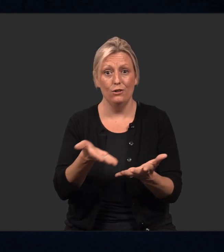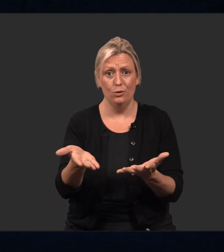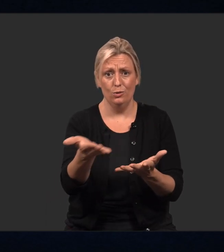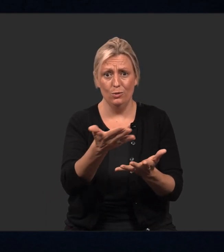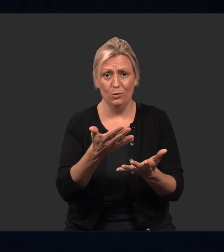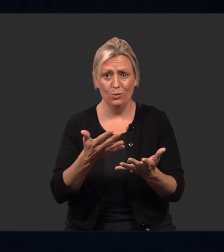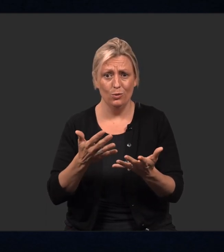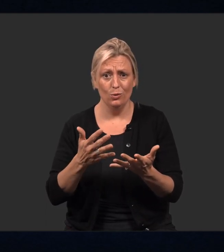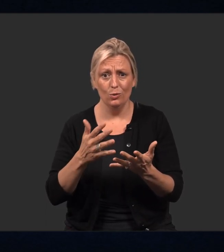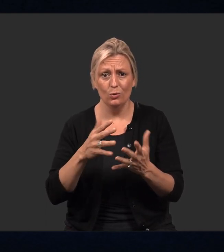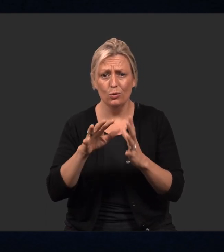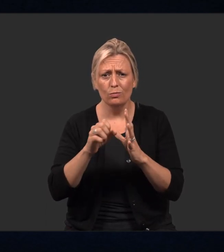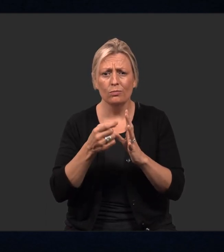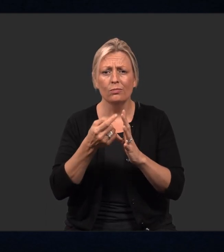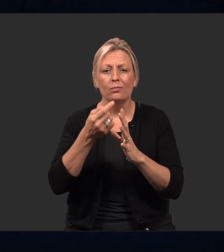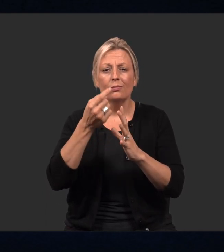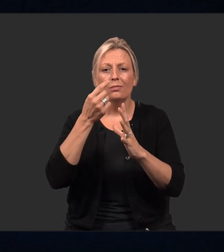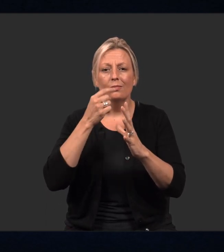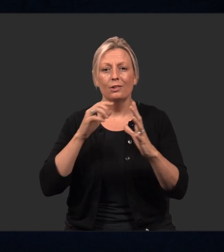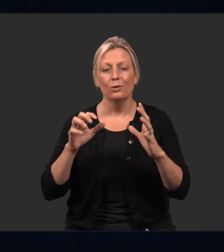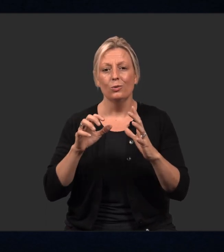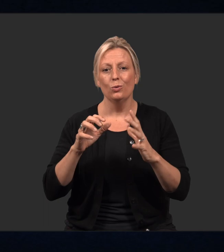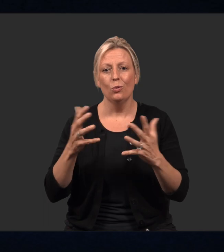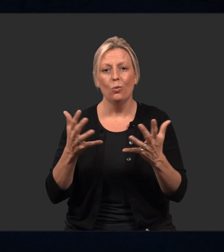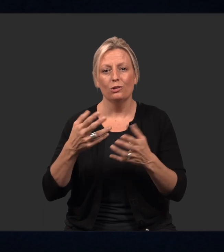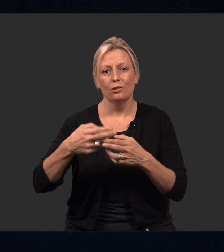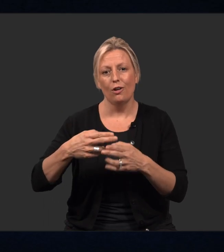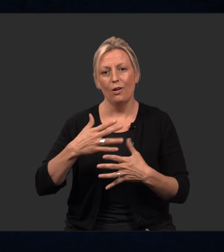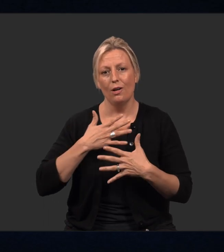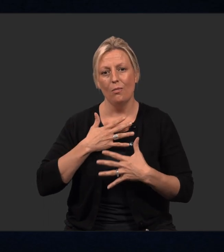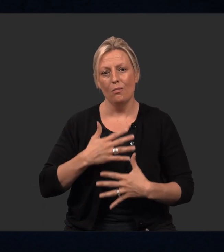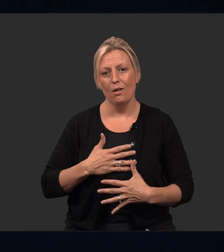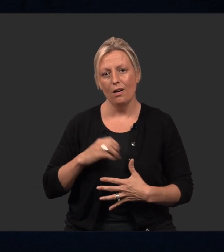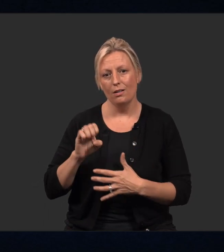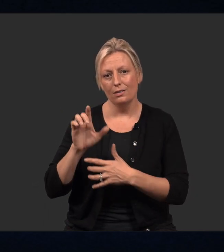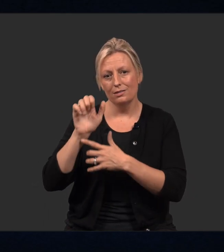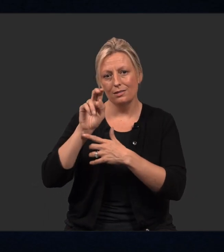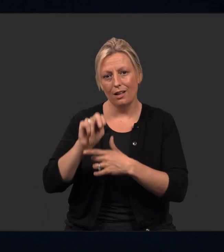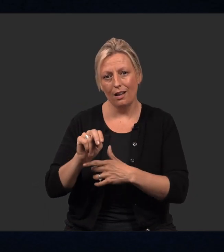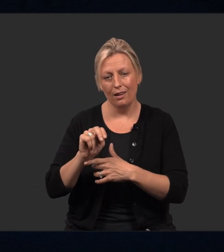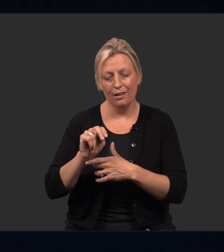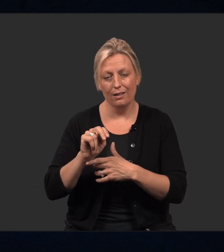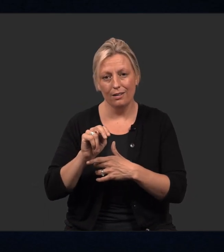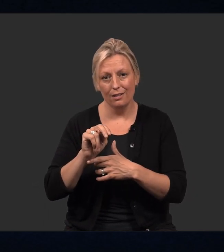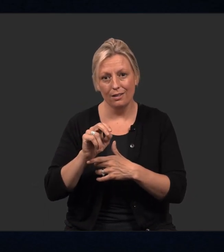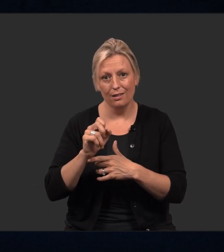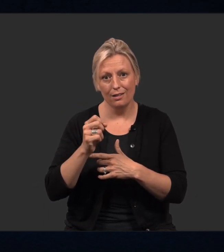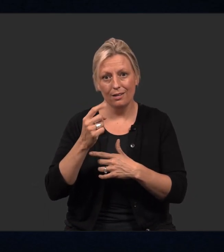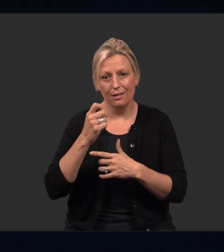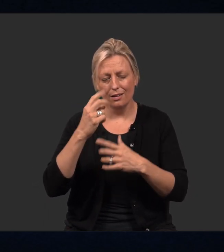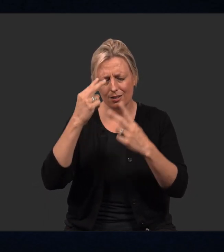I give you this space to continue breathing in and out. Do what is called a "body scan":